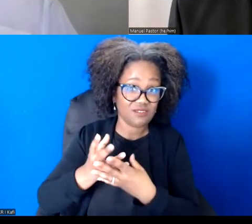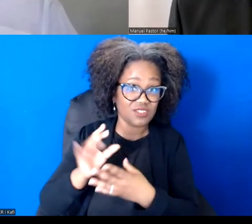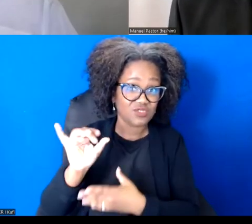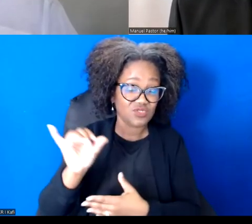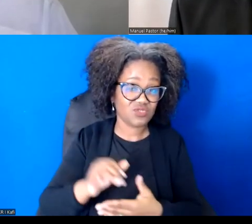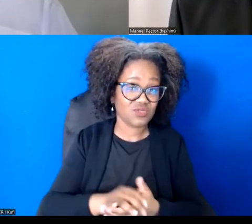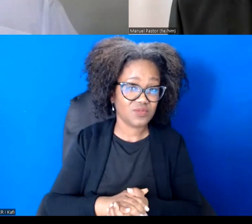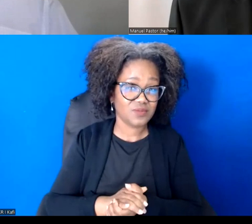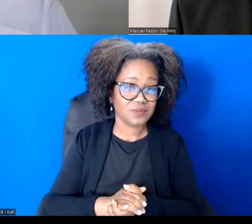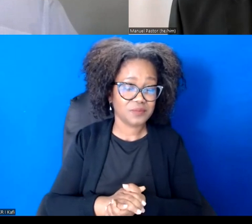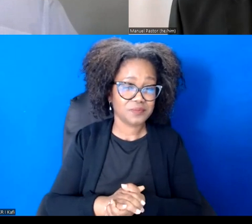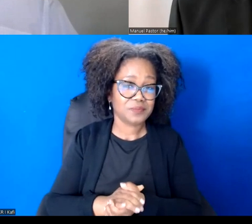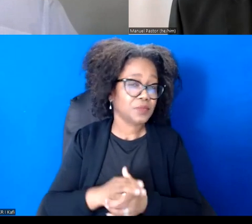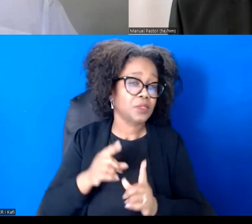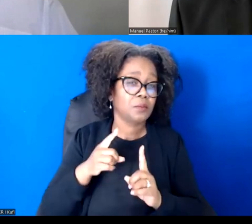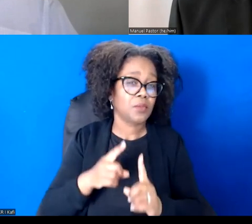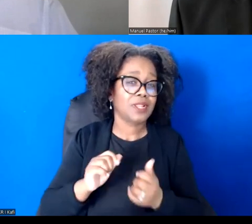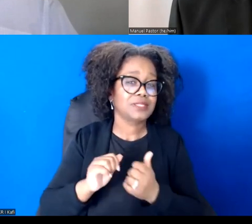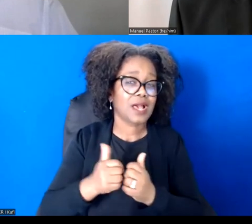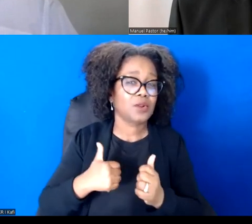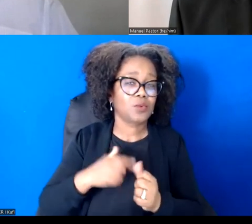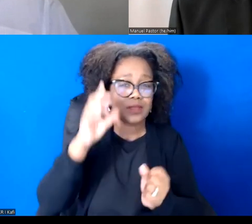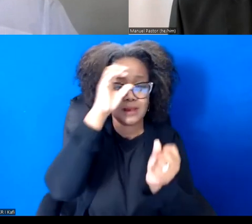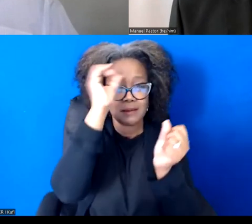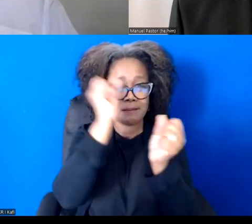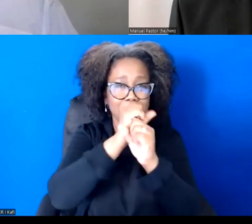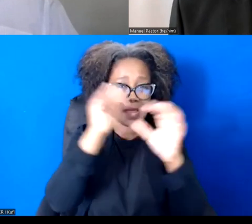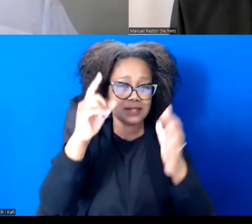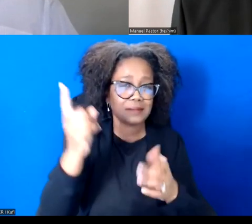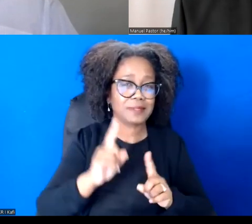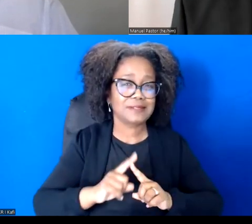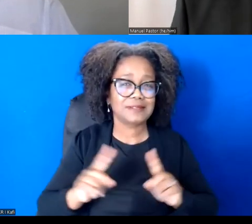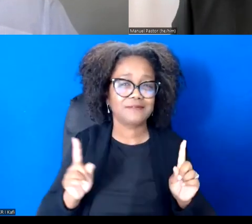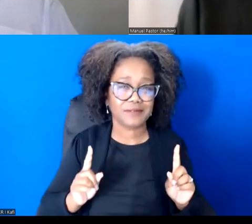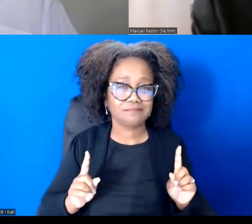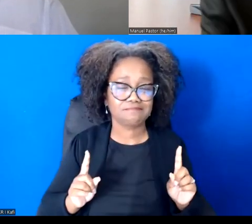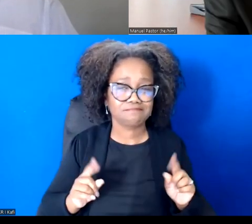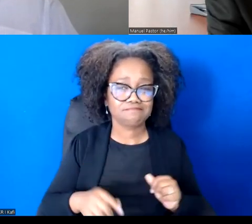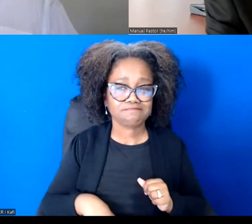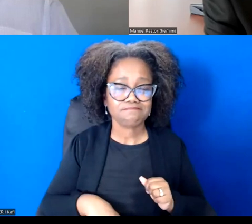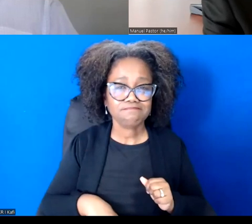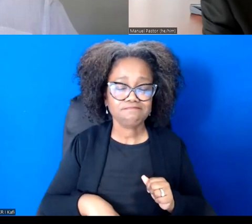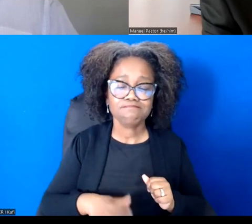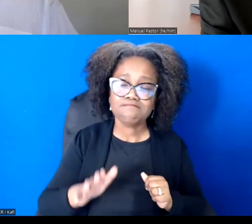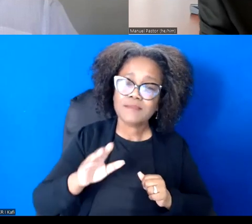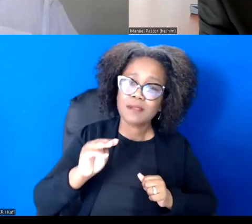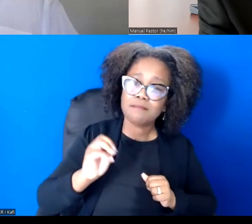I think the two things I guess I want to underscore in your book are many ways you talk about